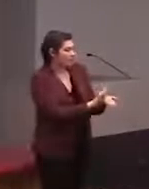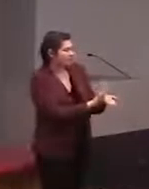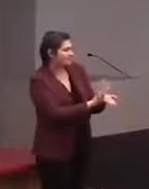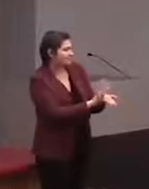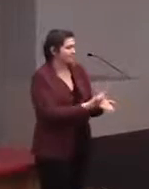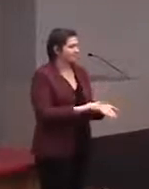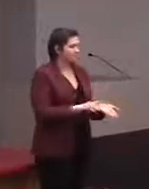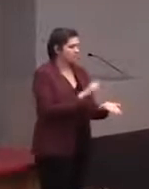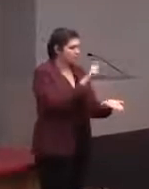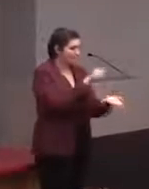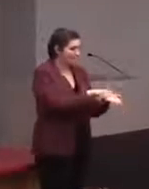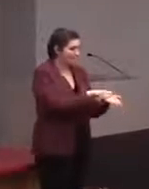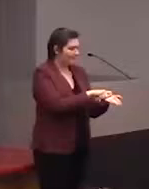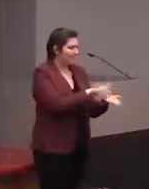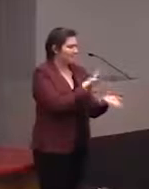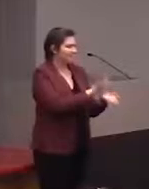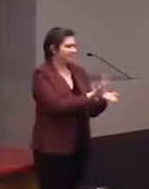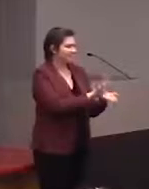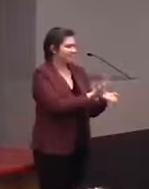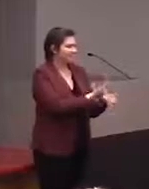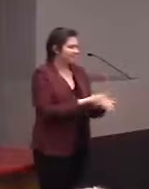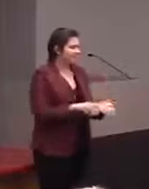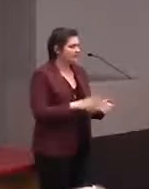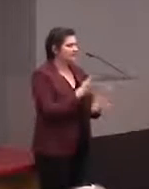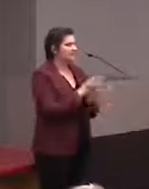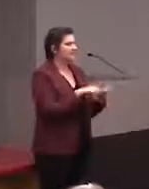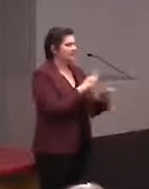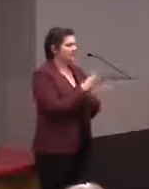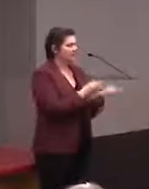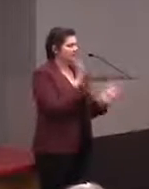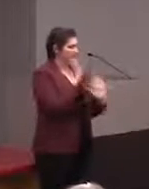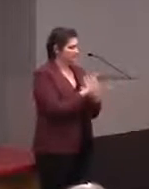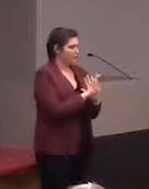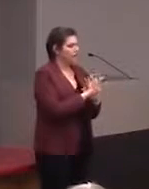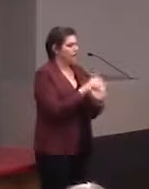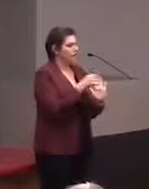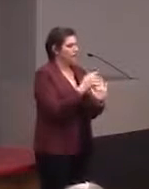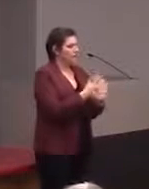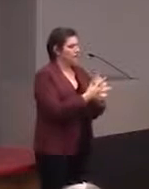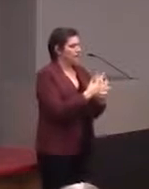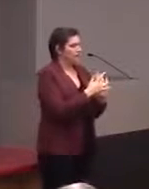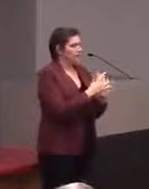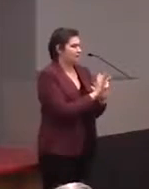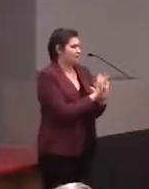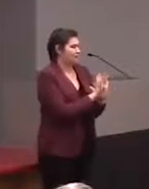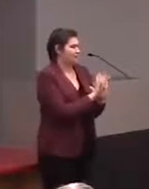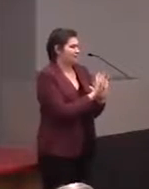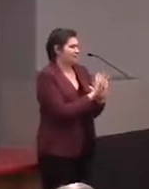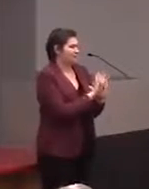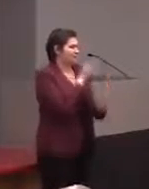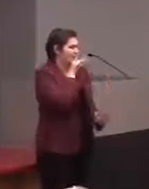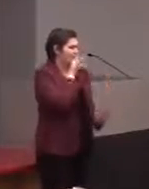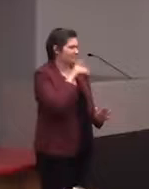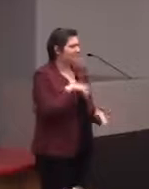on the book, on different parts of the image, and it will speak, it will tell you what,